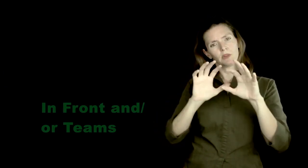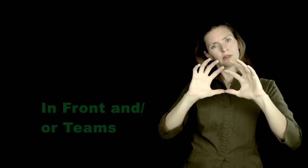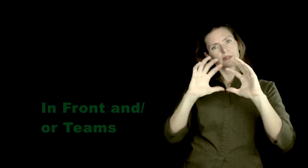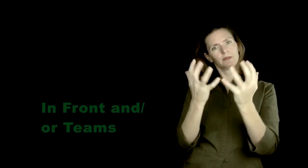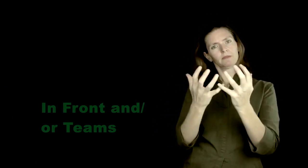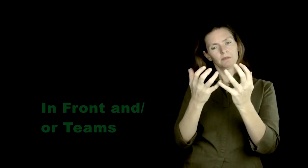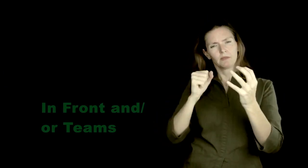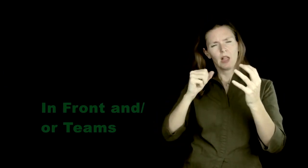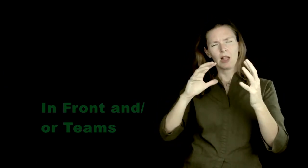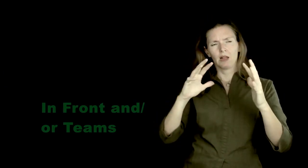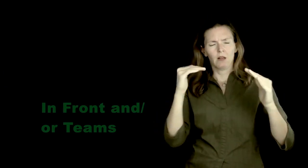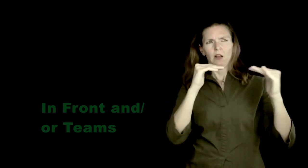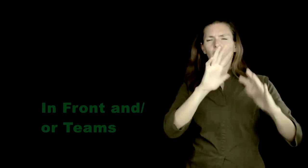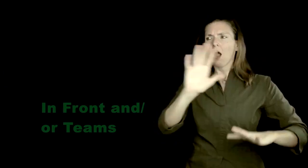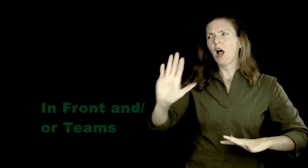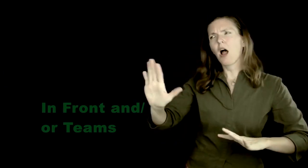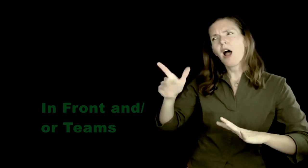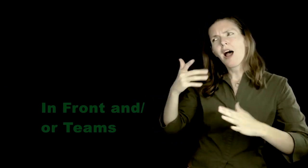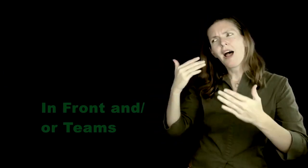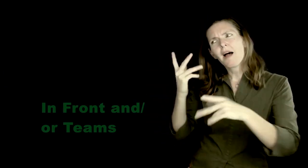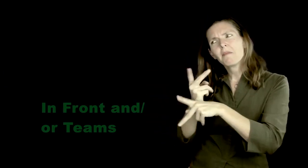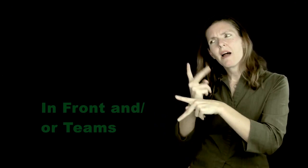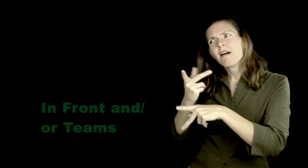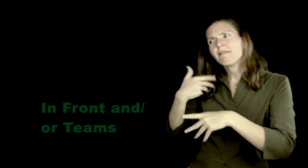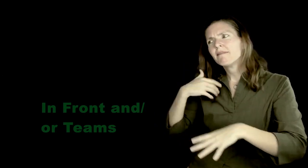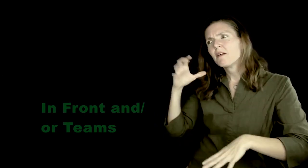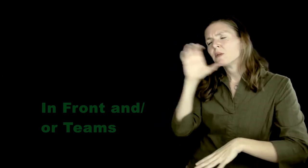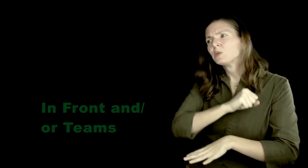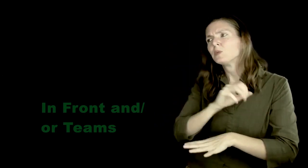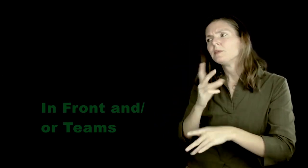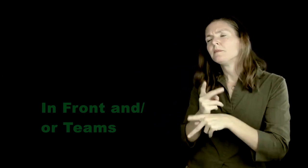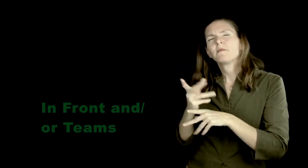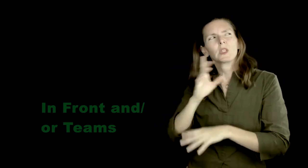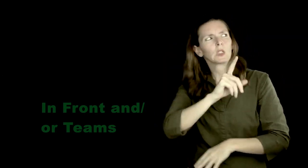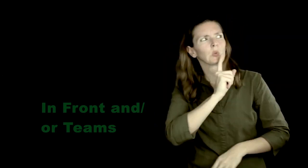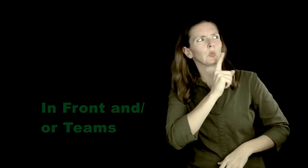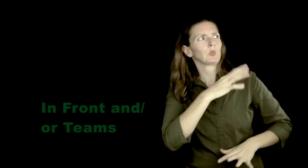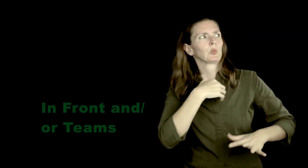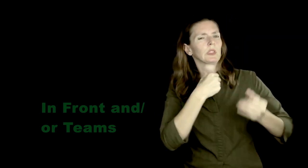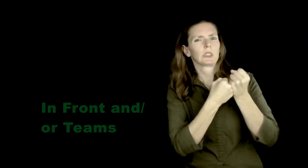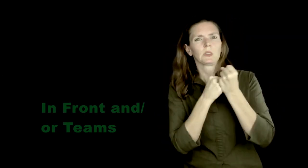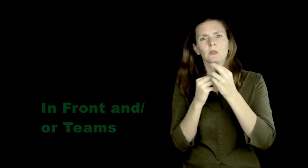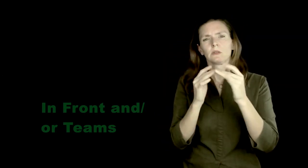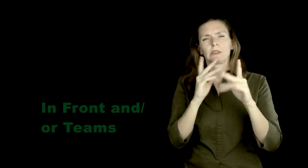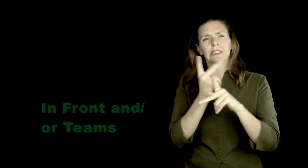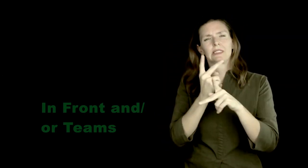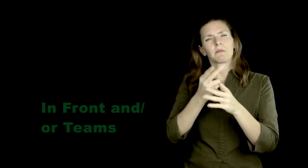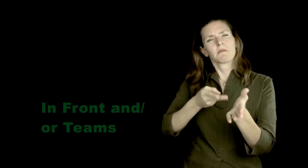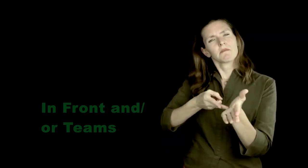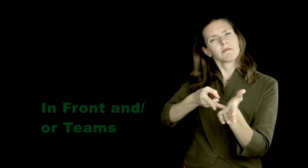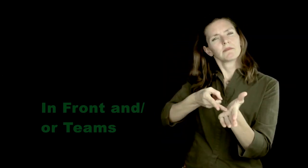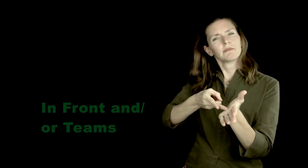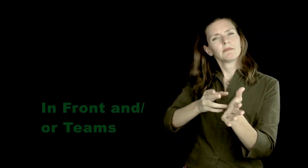eaf-led research teams are crucial in keeping the research process genuine, honest and authentic.